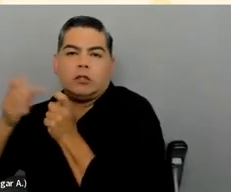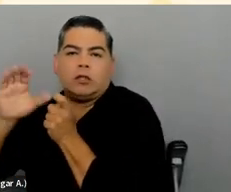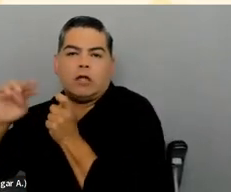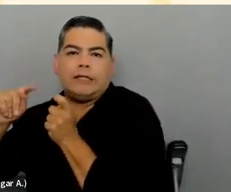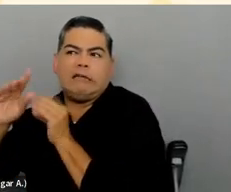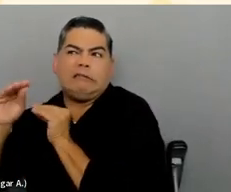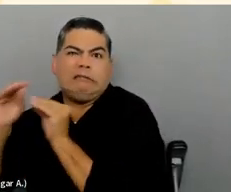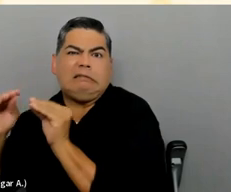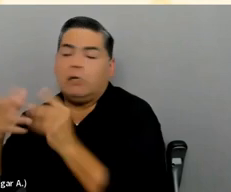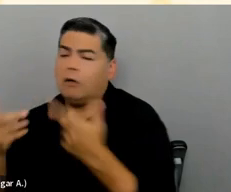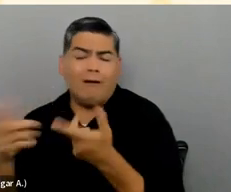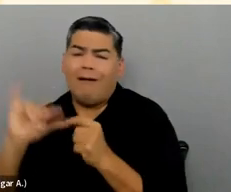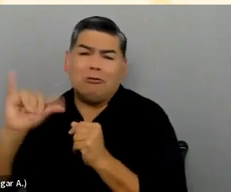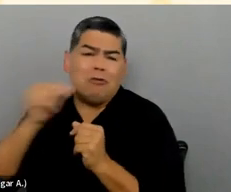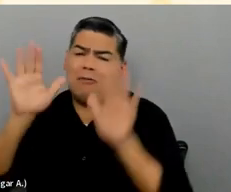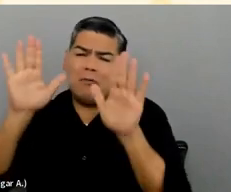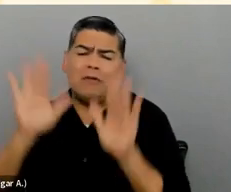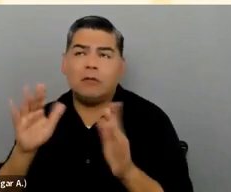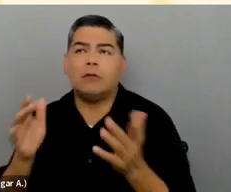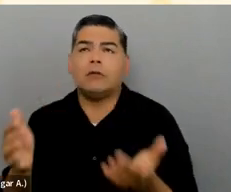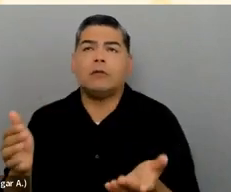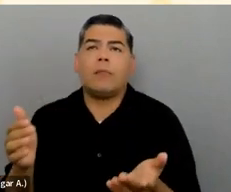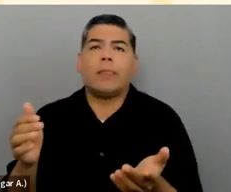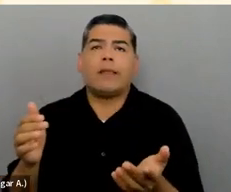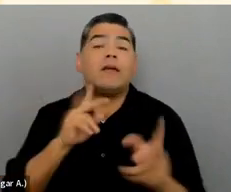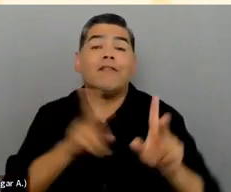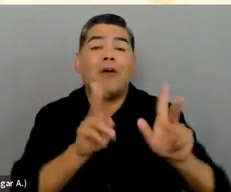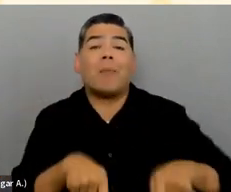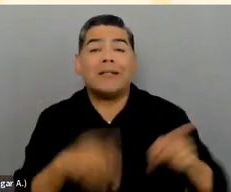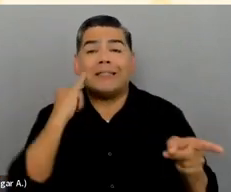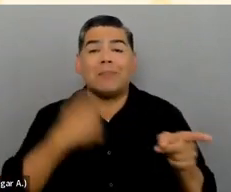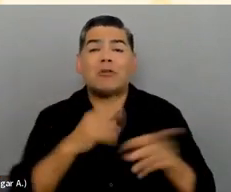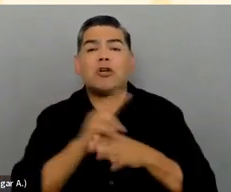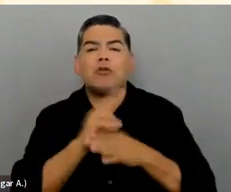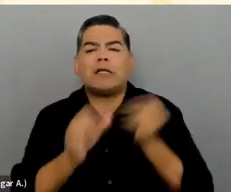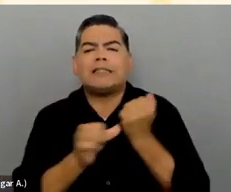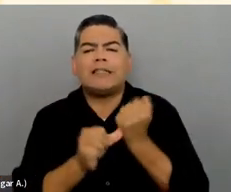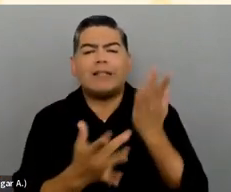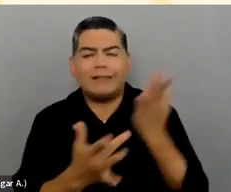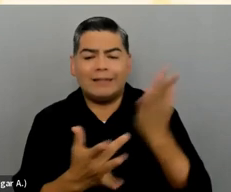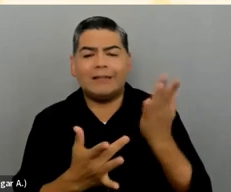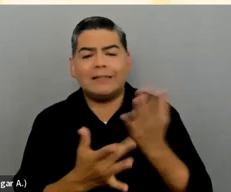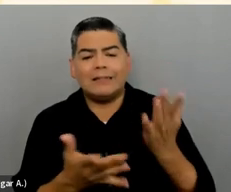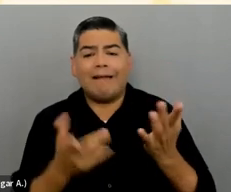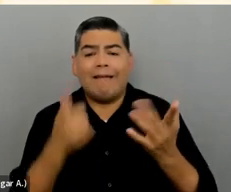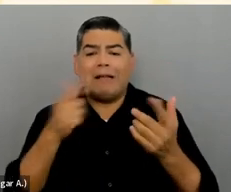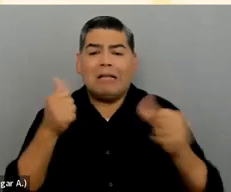They're also not great for somebody who's using assistive technology and going through the process.